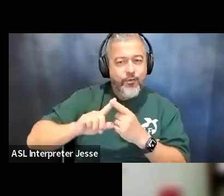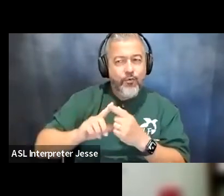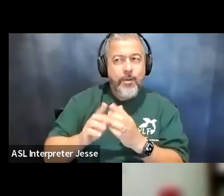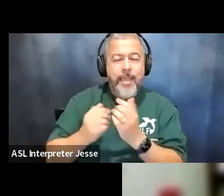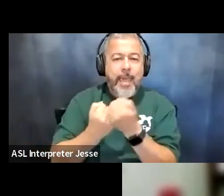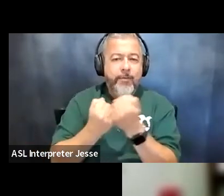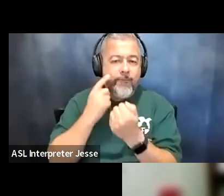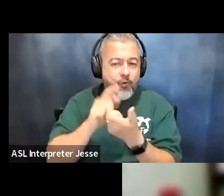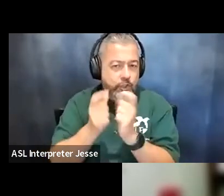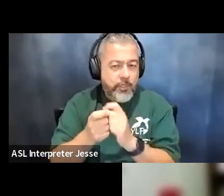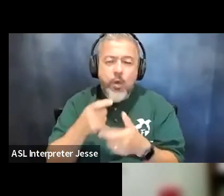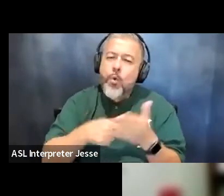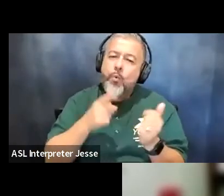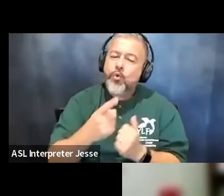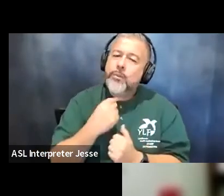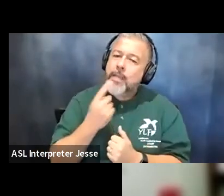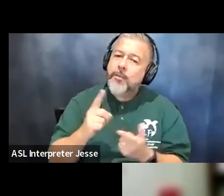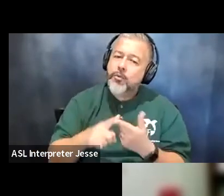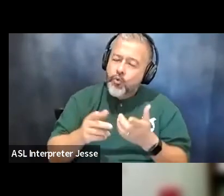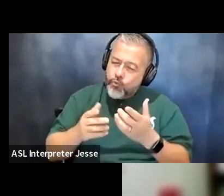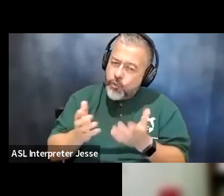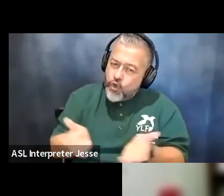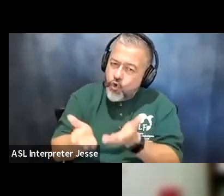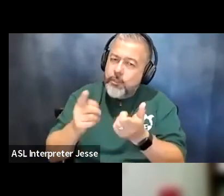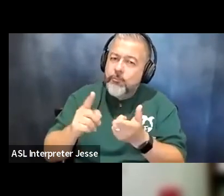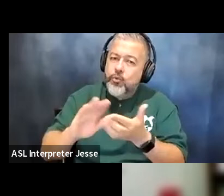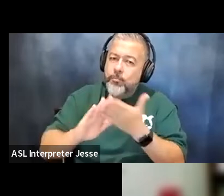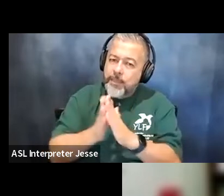what would you say to them to encourage them to be an advocate and fight for what they want